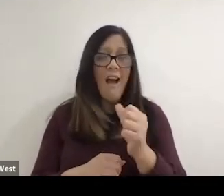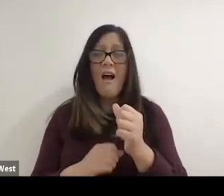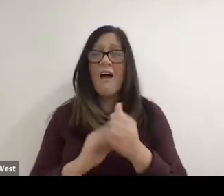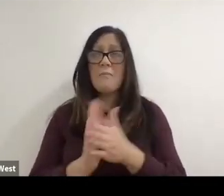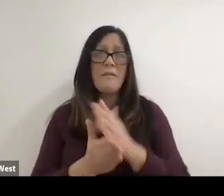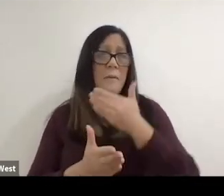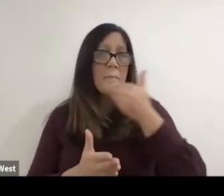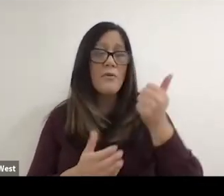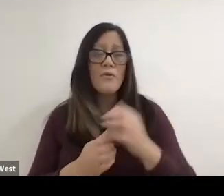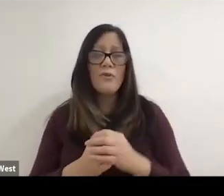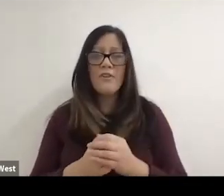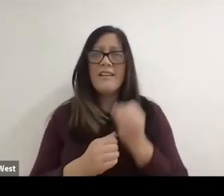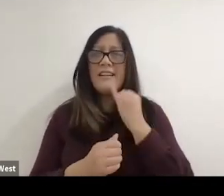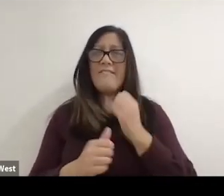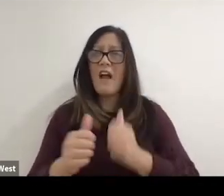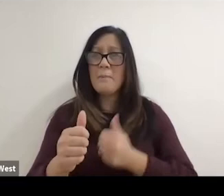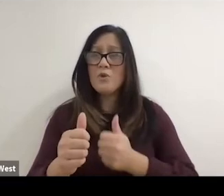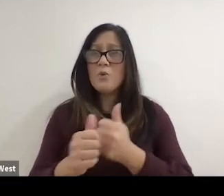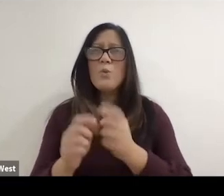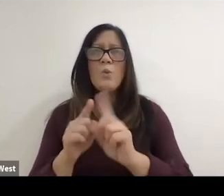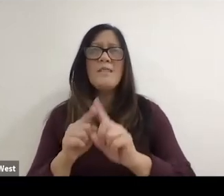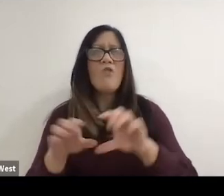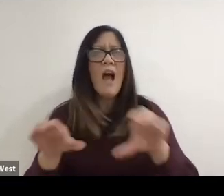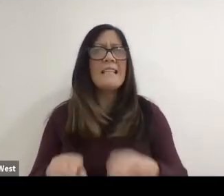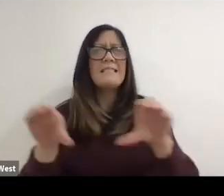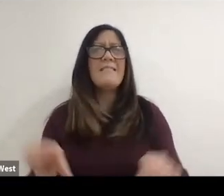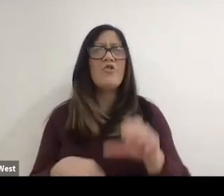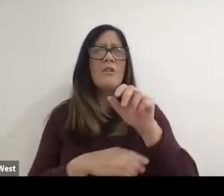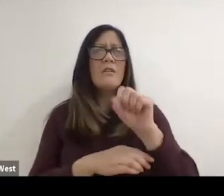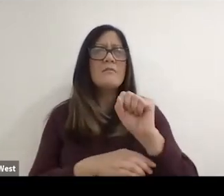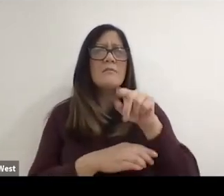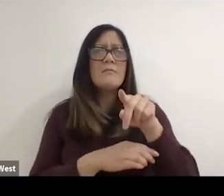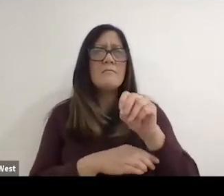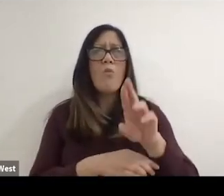and if I pursue these things, these activities to make myself as good as I could be,